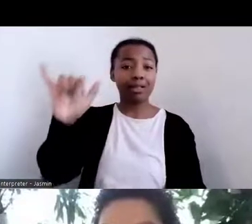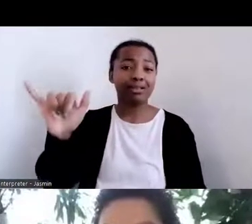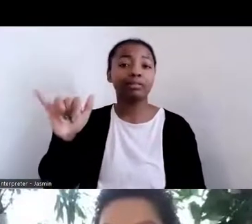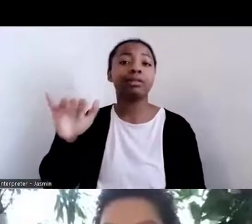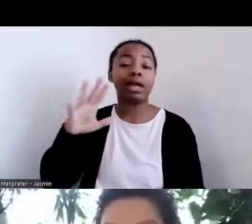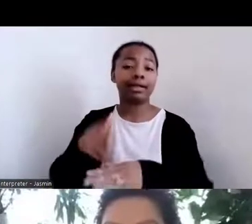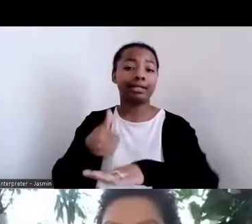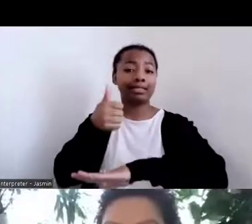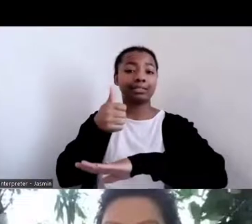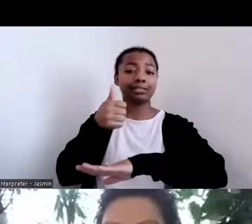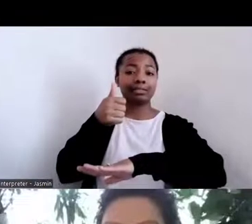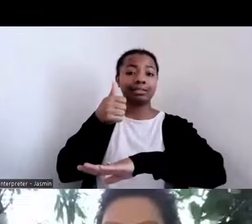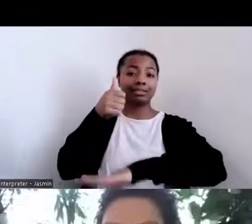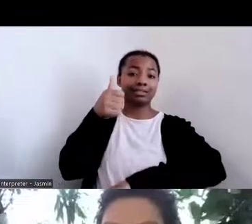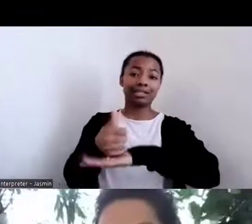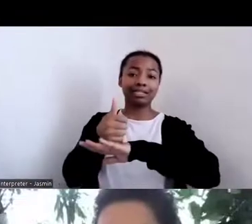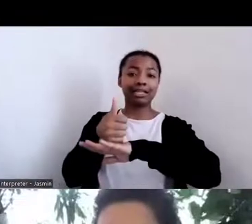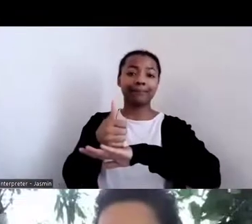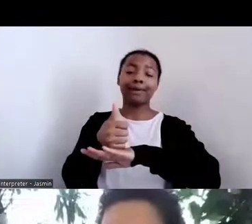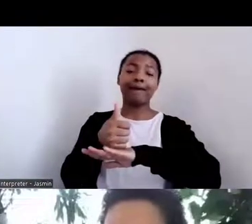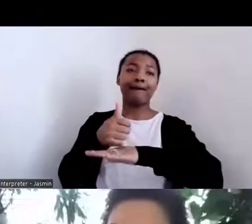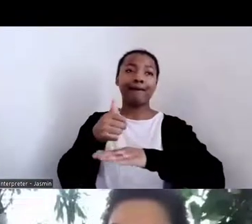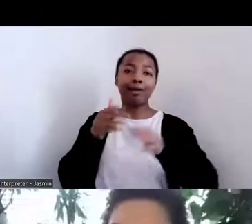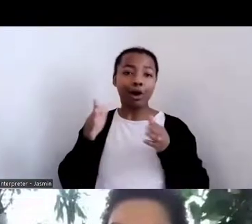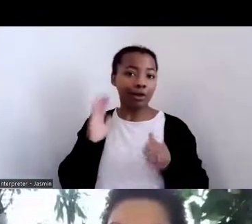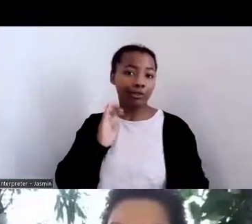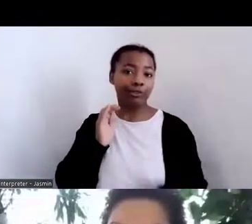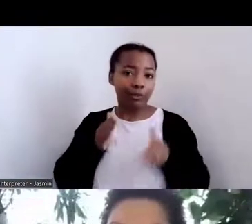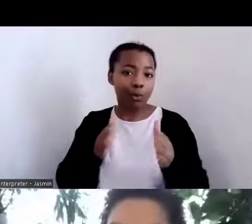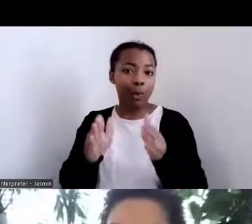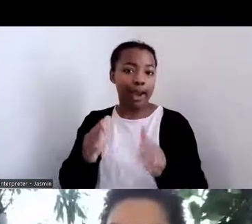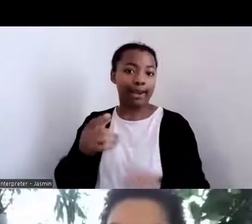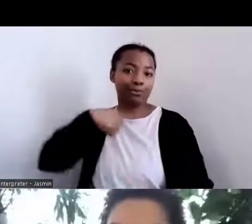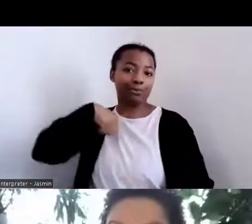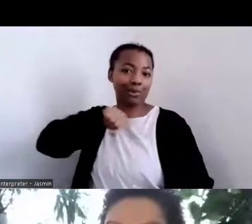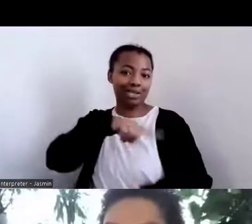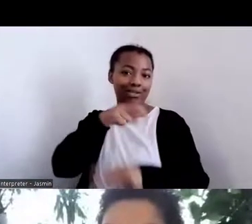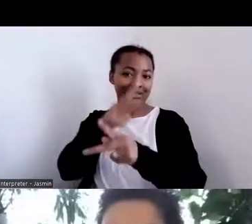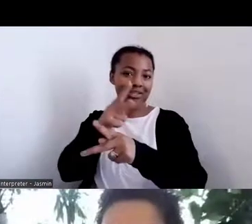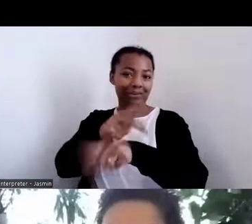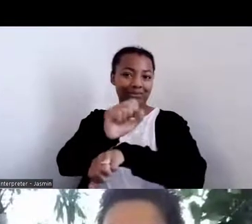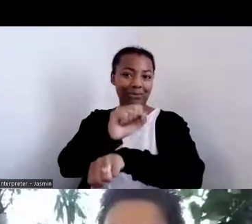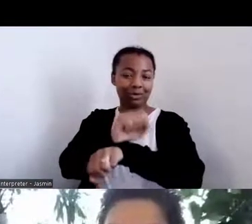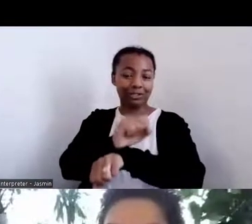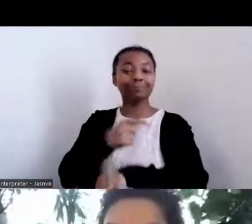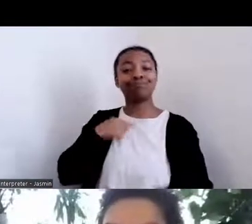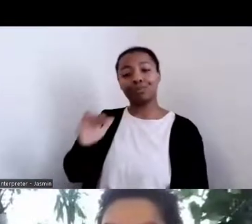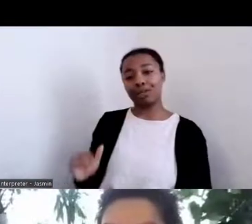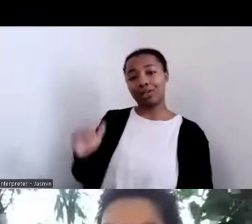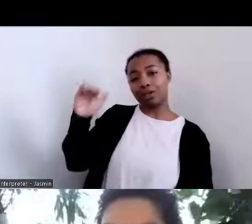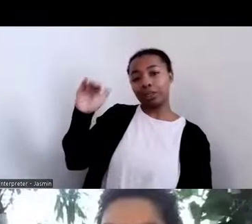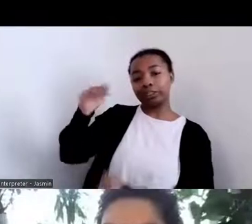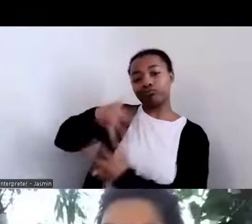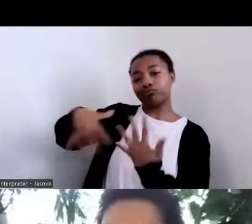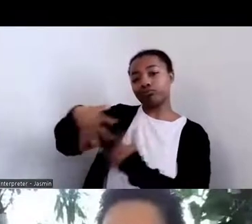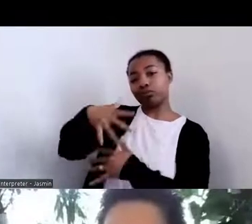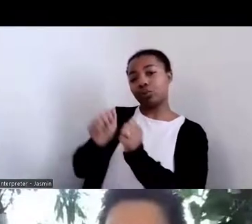And I grew up dry farming with my grandma and my family. My Grandma Jesse is over 90 years old now,